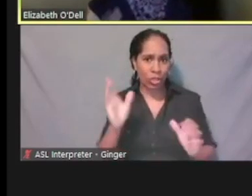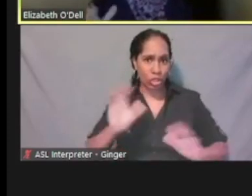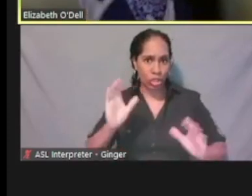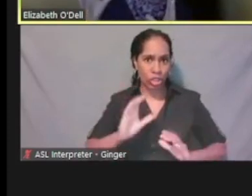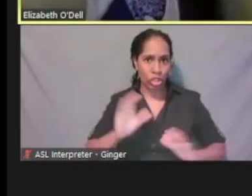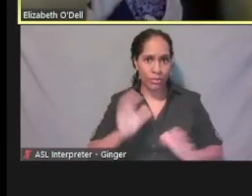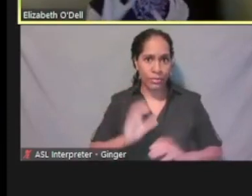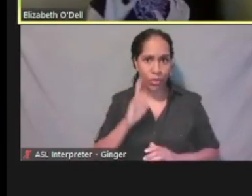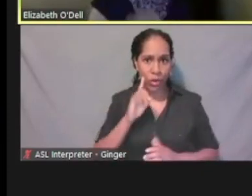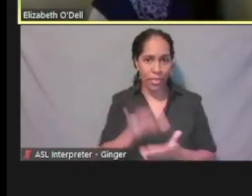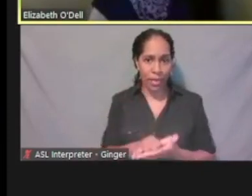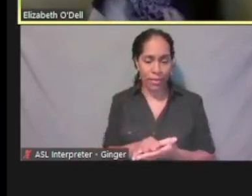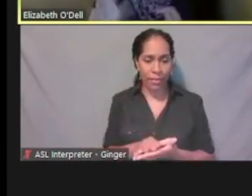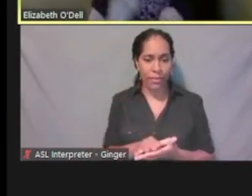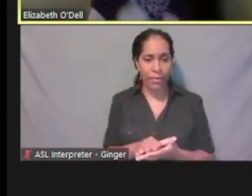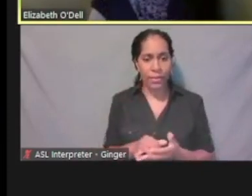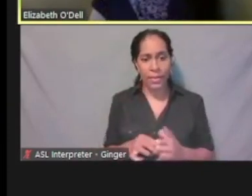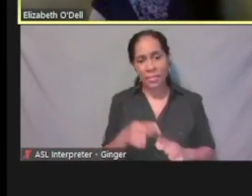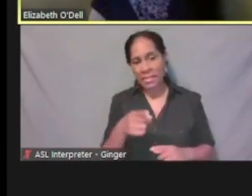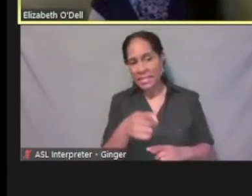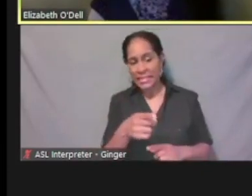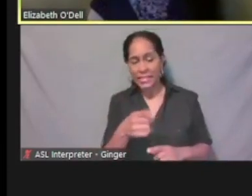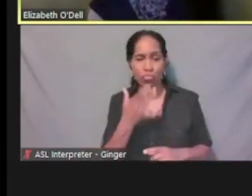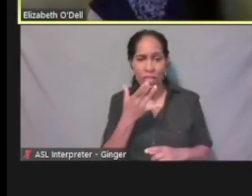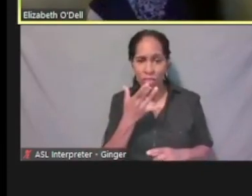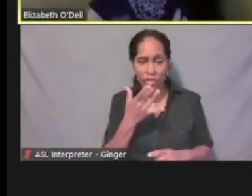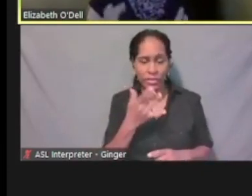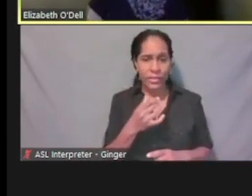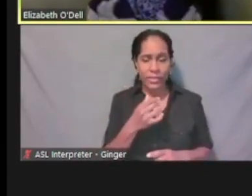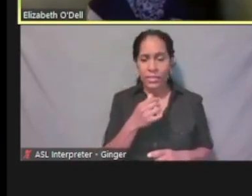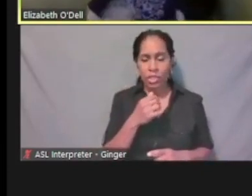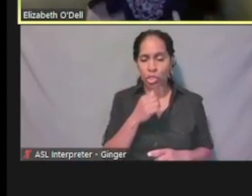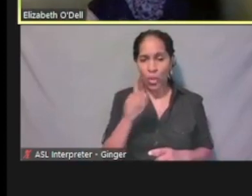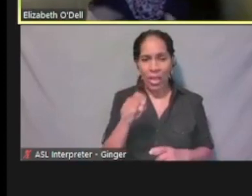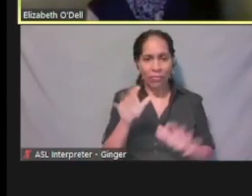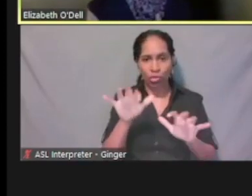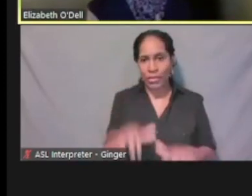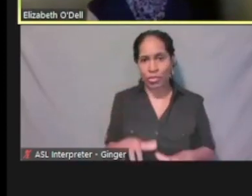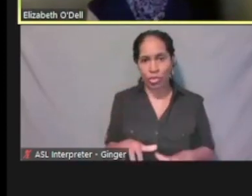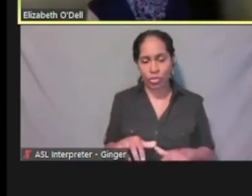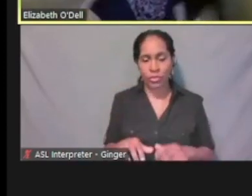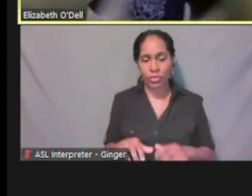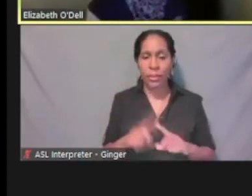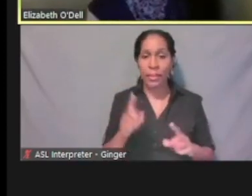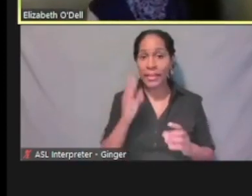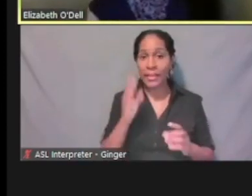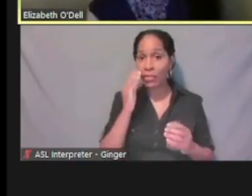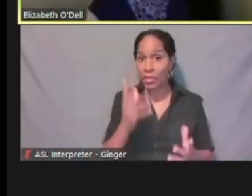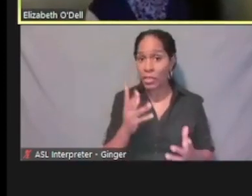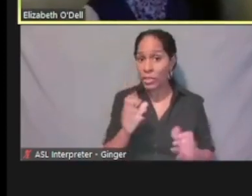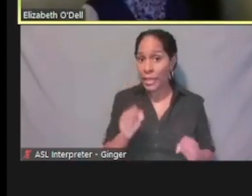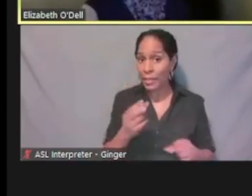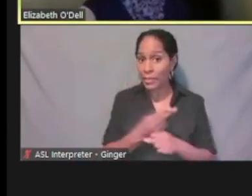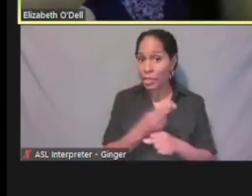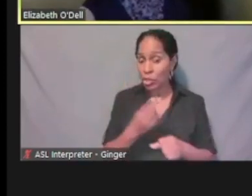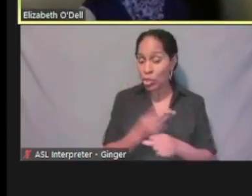But this is a preference, it's not required to be entered but it's information that could be used for that enrollment process.